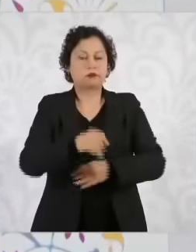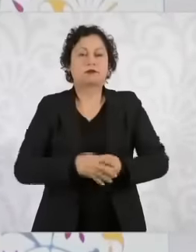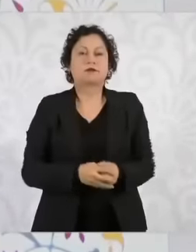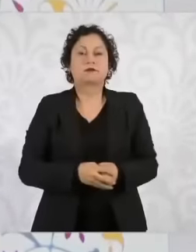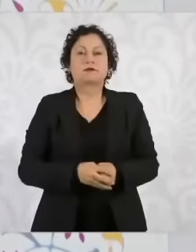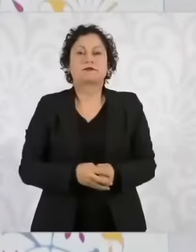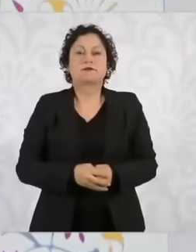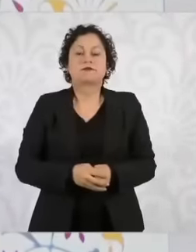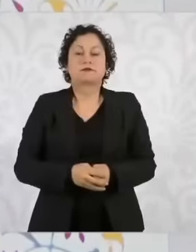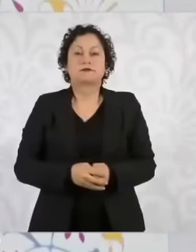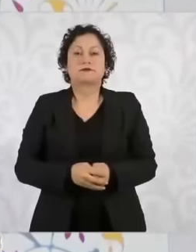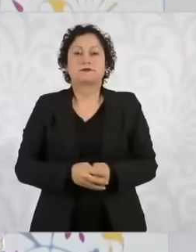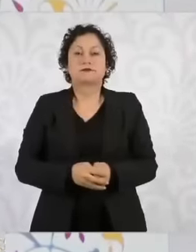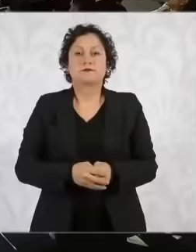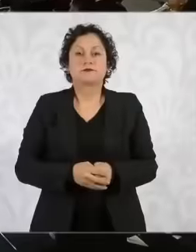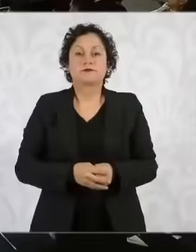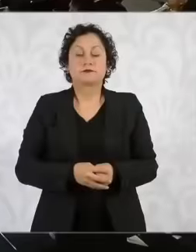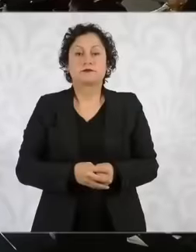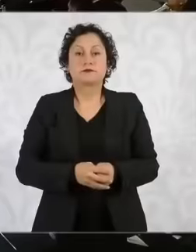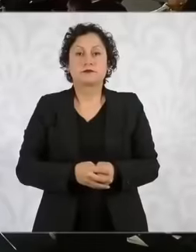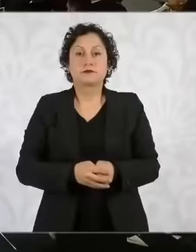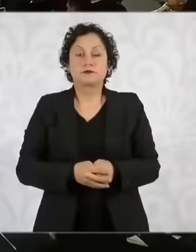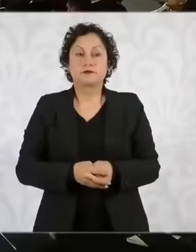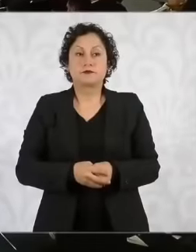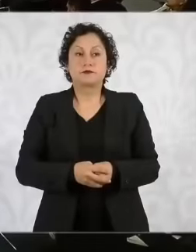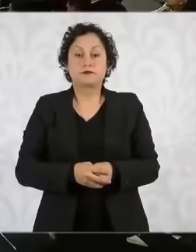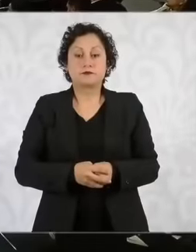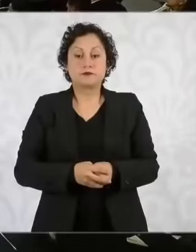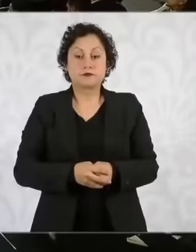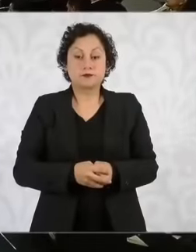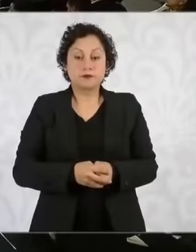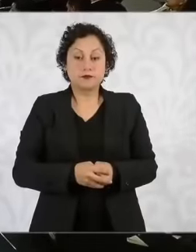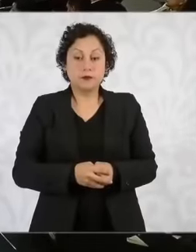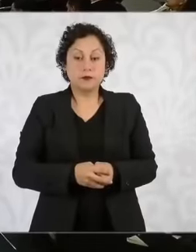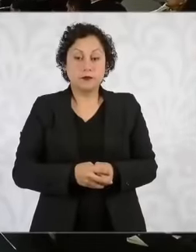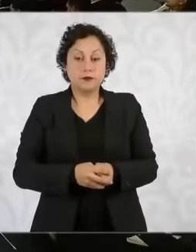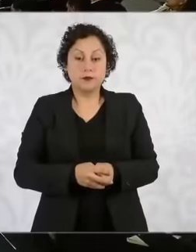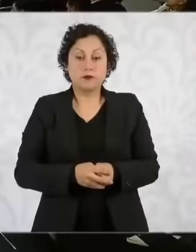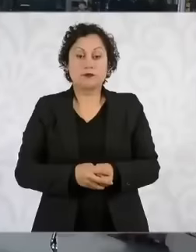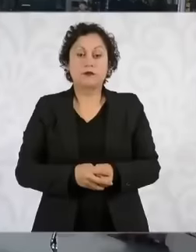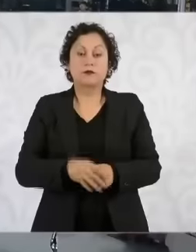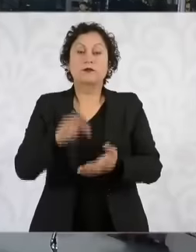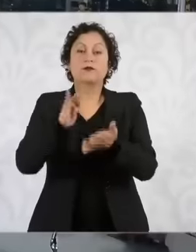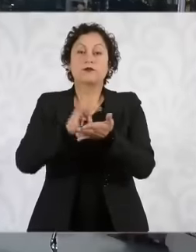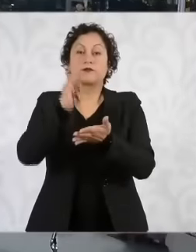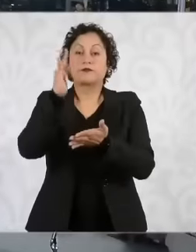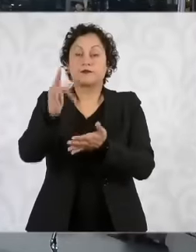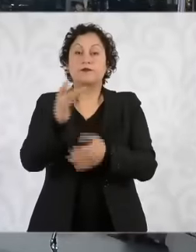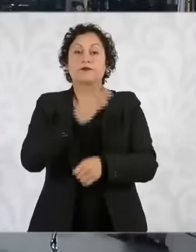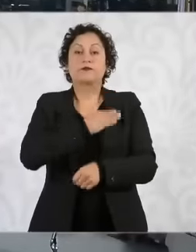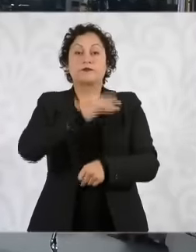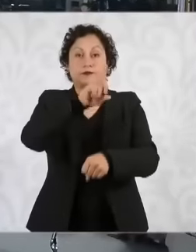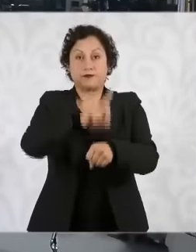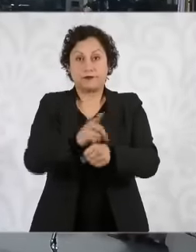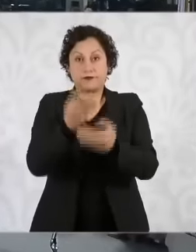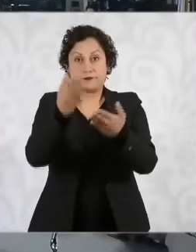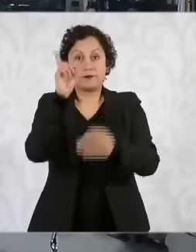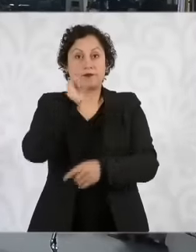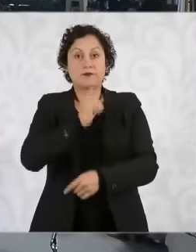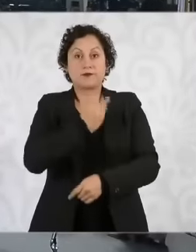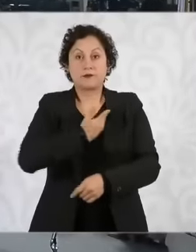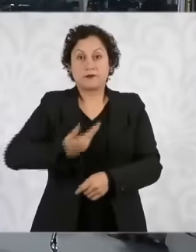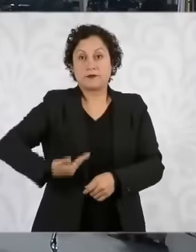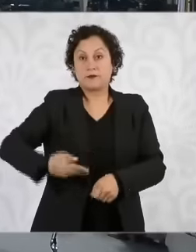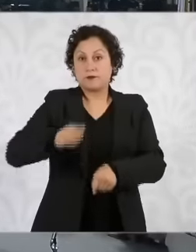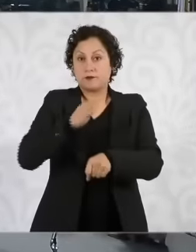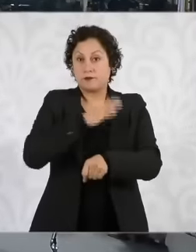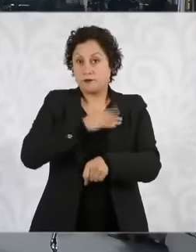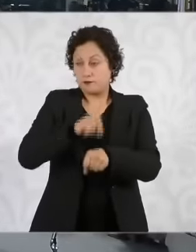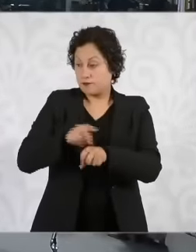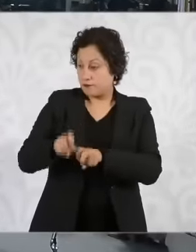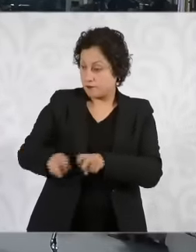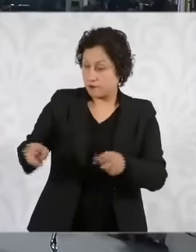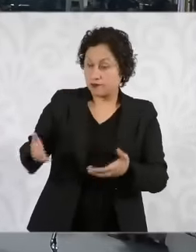here Thank you eh Good morning president officials this secretaries I am Fernanda López Castro from